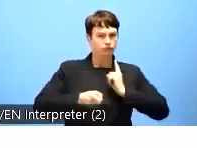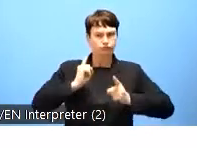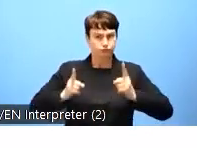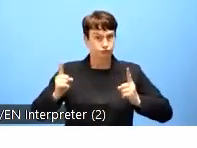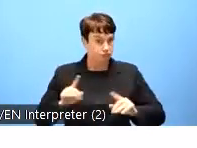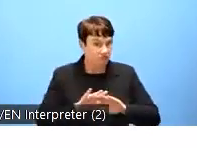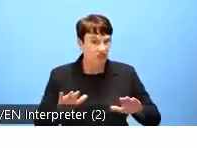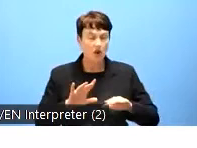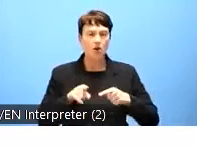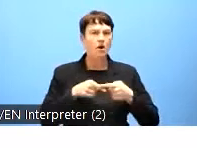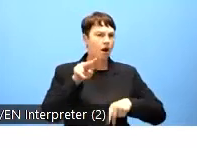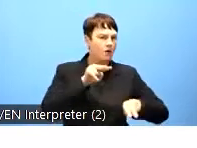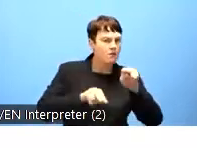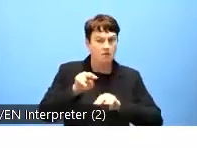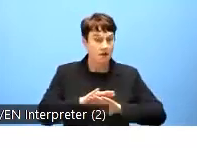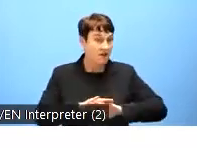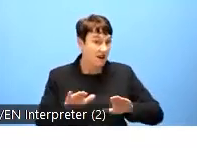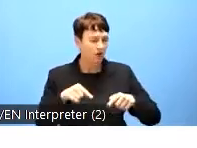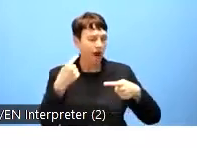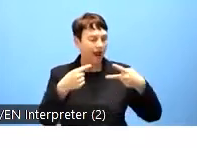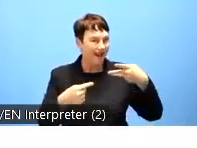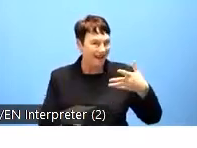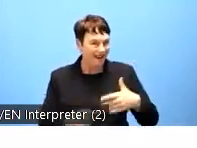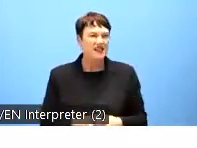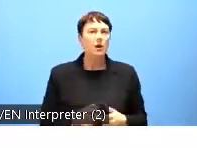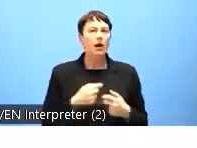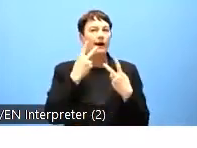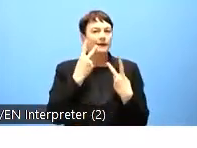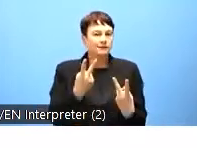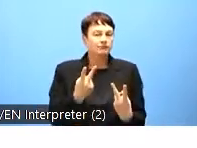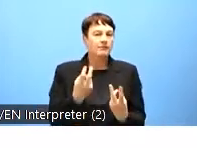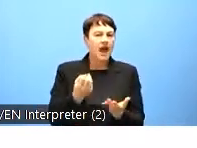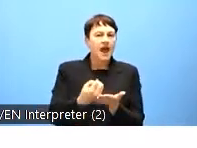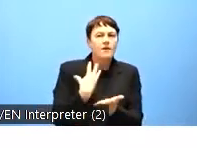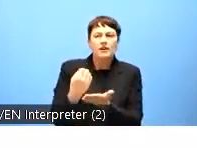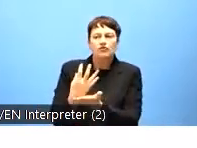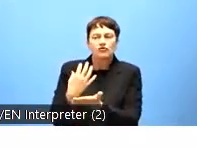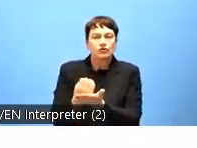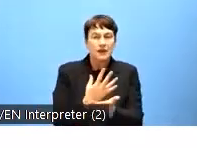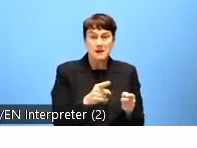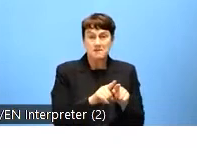alternate versions of information, and the arrangements for regular monitoring and reporting.